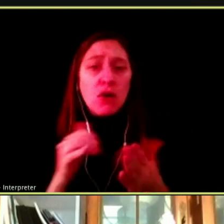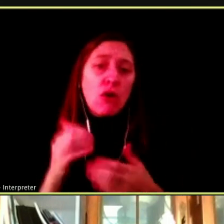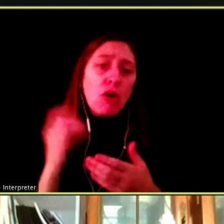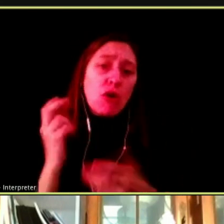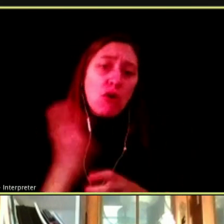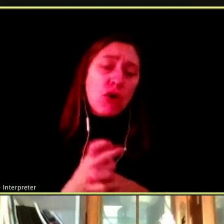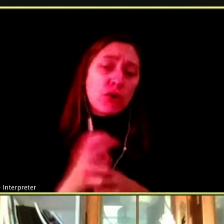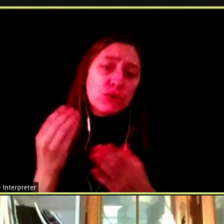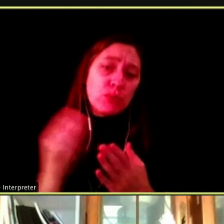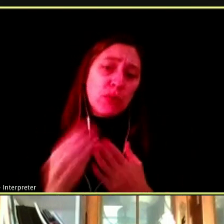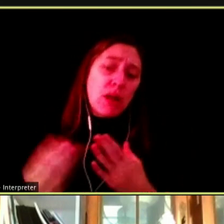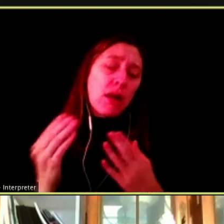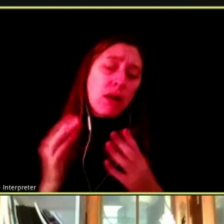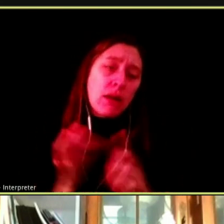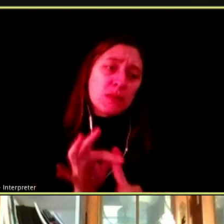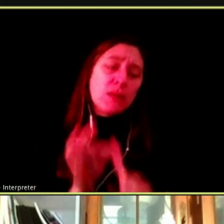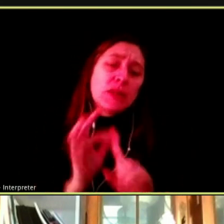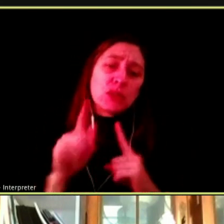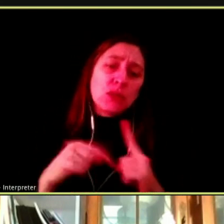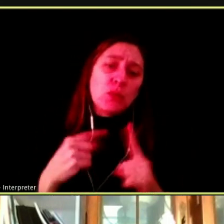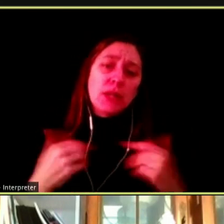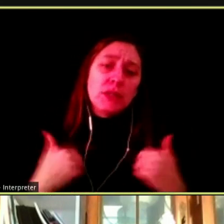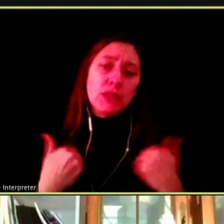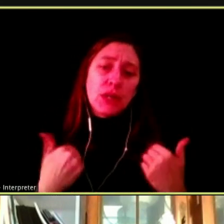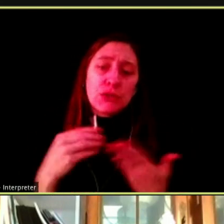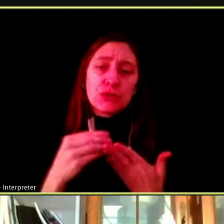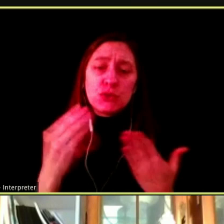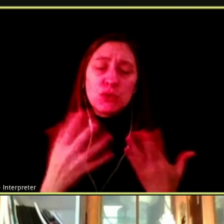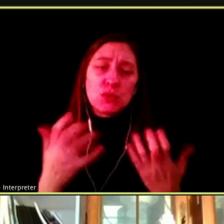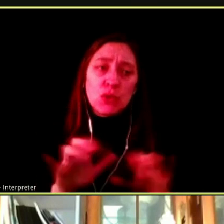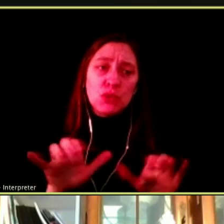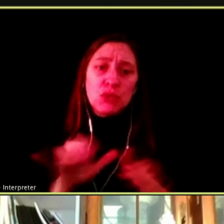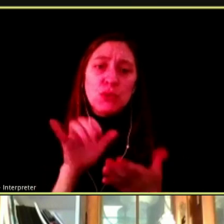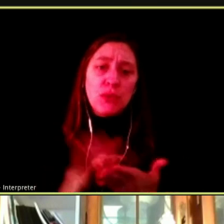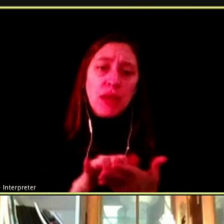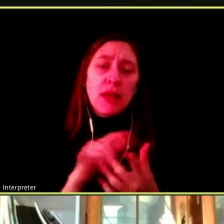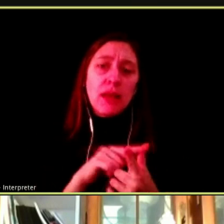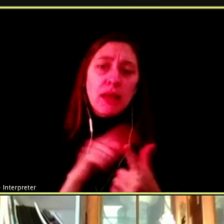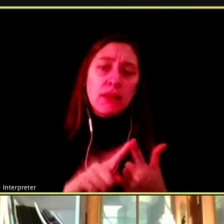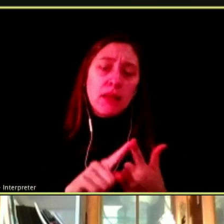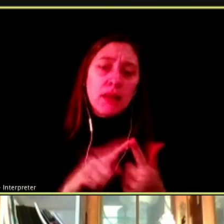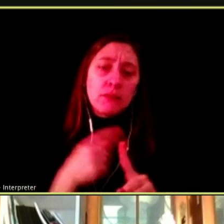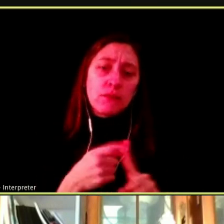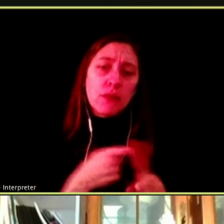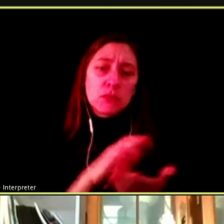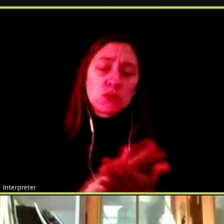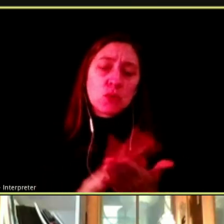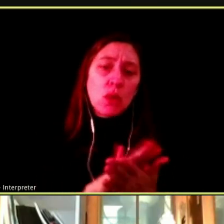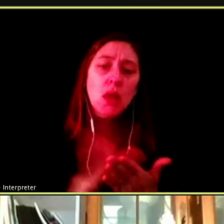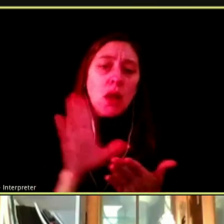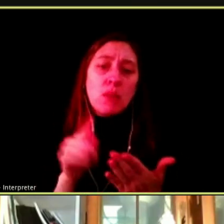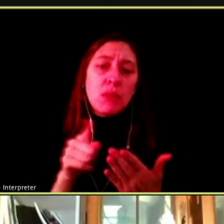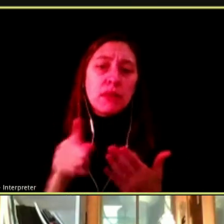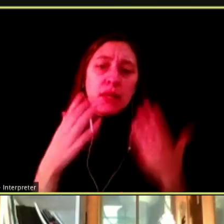WHEN YOUNGER STUDENTS WANT TO BUY IT AND IF THEY DON'T KNOW SOMEBODY THEY DON'T KNOW WHAT IS IN THEIR.